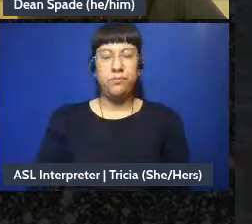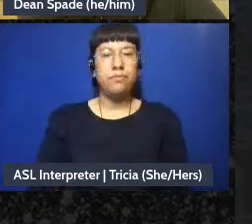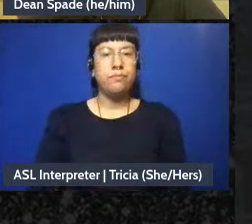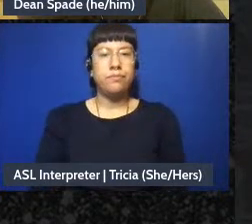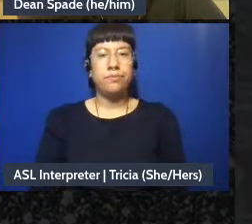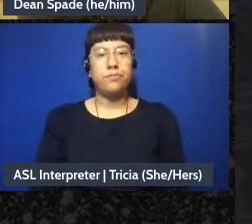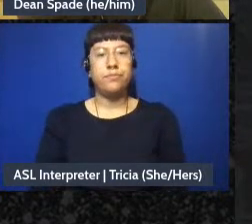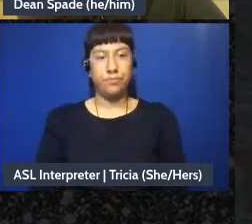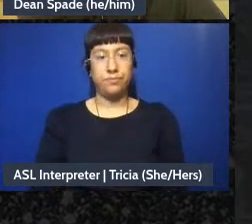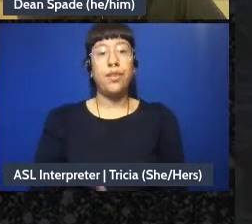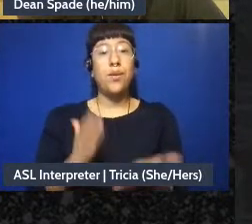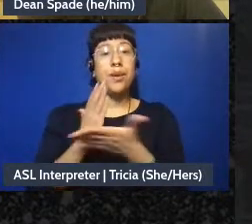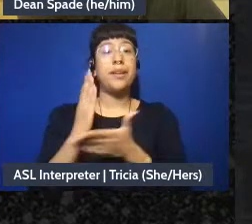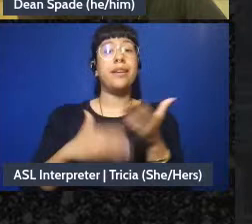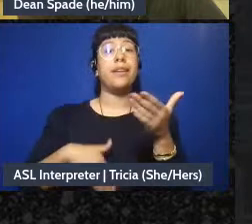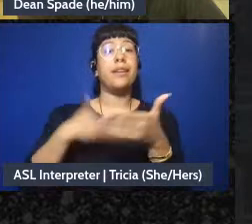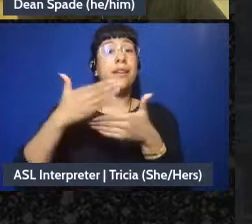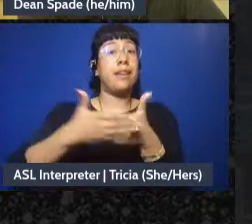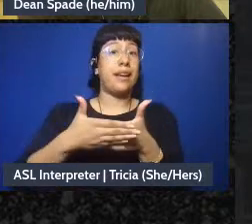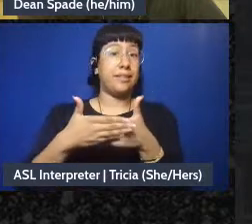All right let's go to the second poll when you're ready Sophie